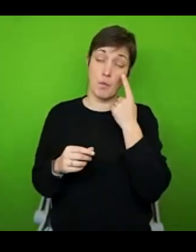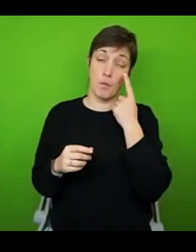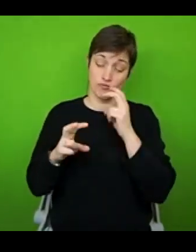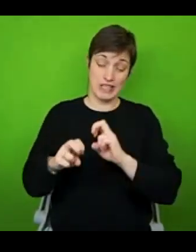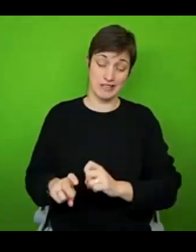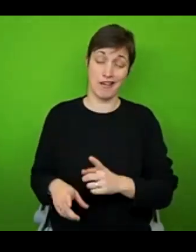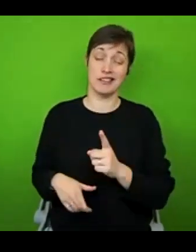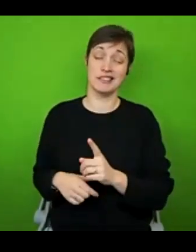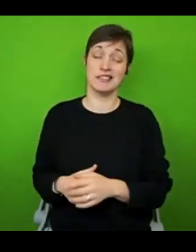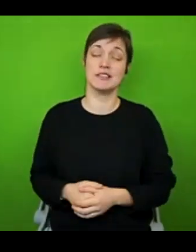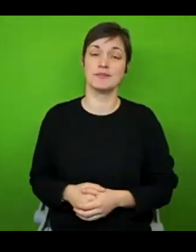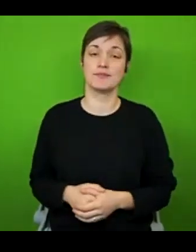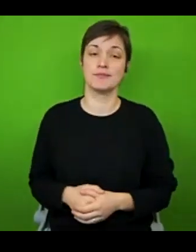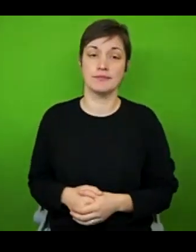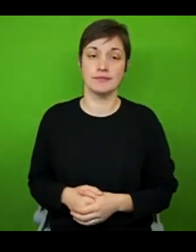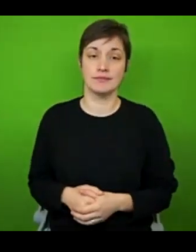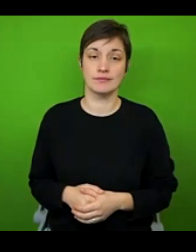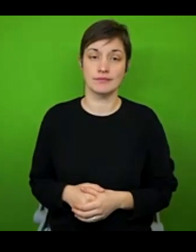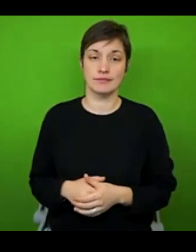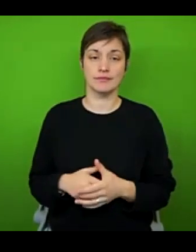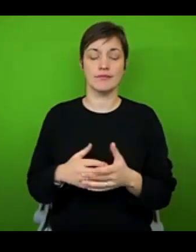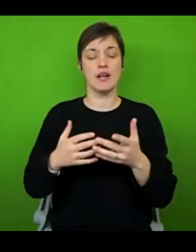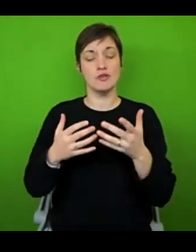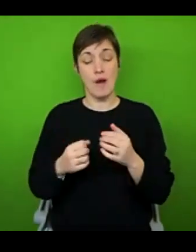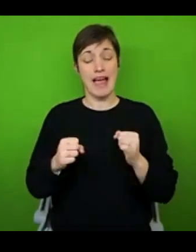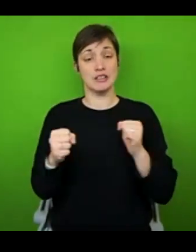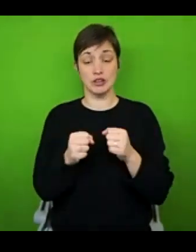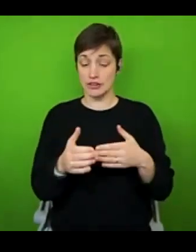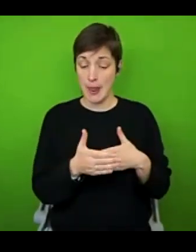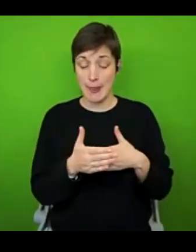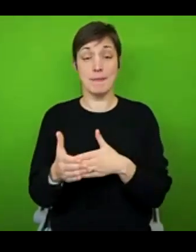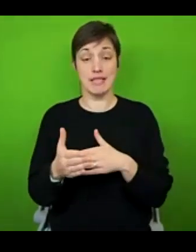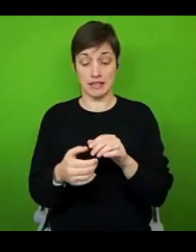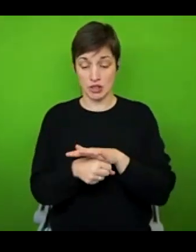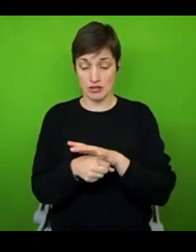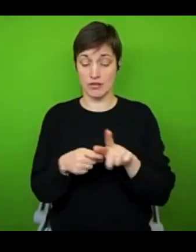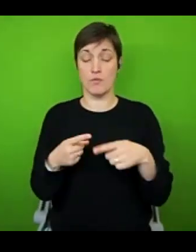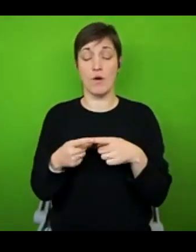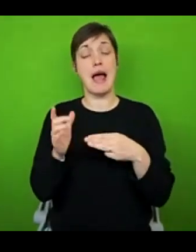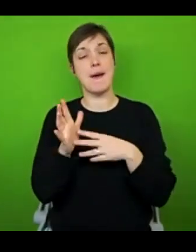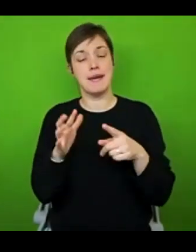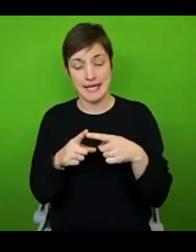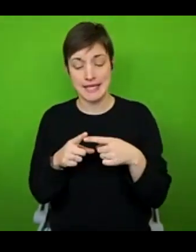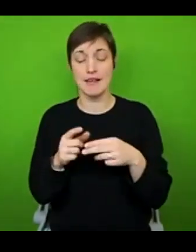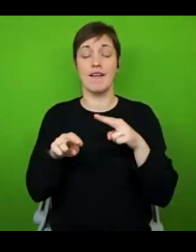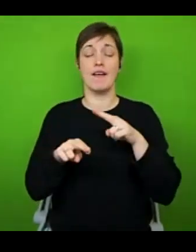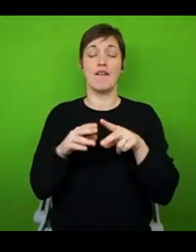So in a nutshell, energy limiting conditions include things like ME, fibromyalgia, cancer, long COVID,